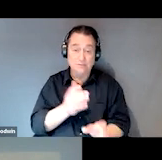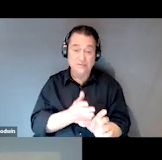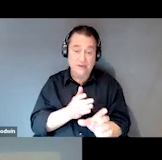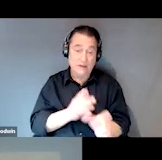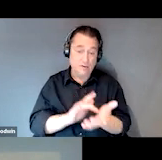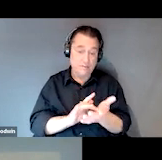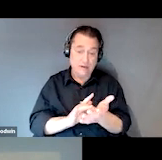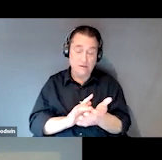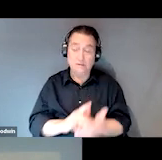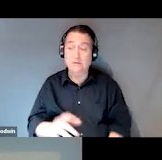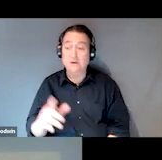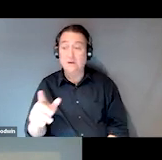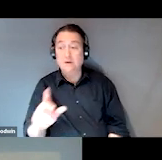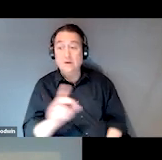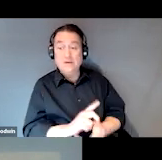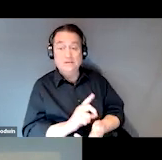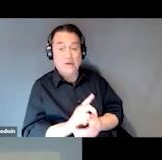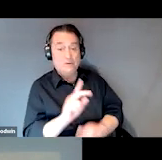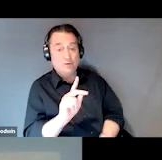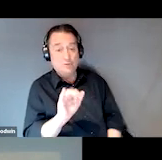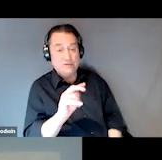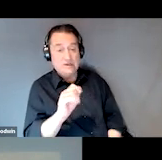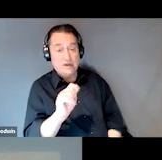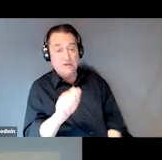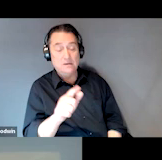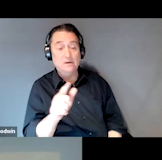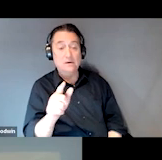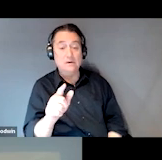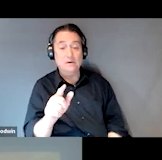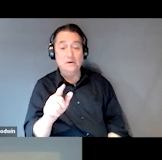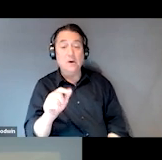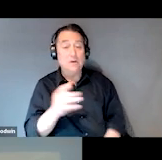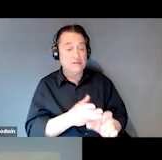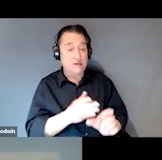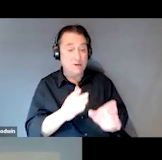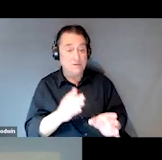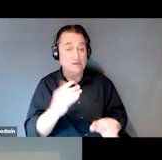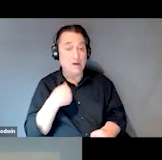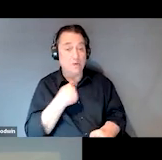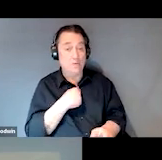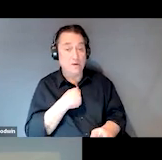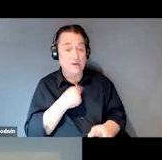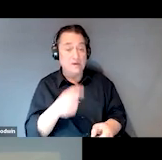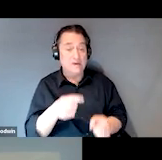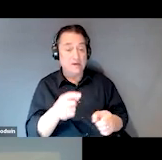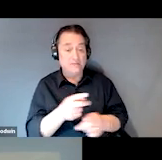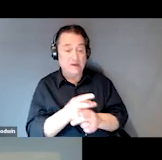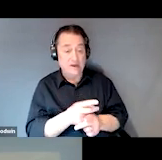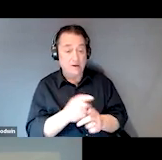Yeah and on the psychiatric side, we bring care to the SOAR clients where they are.